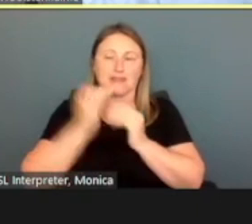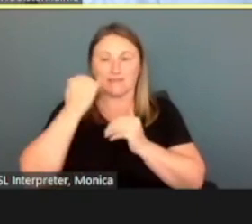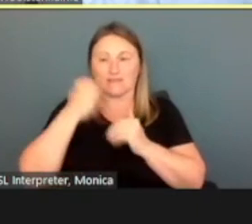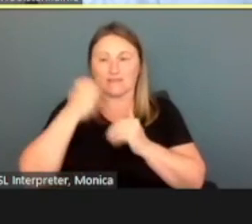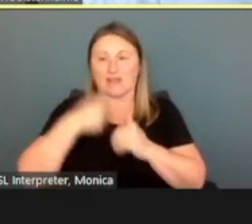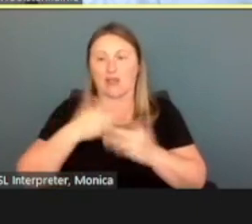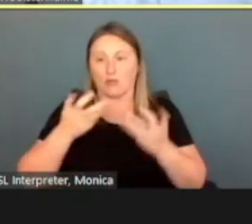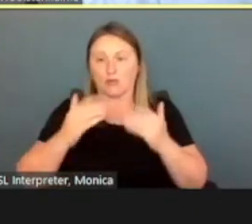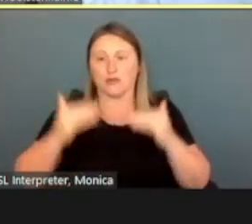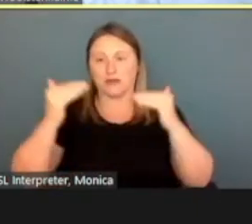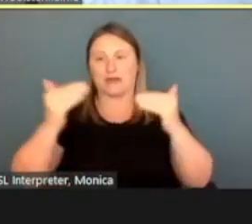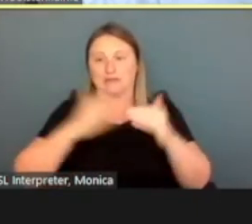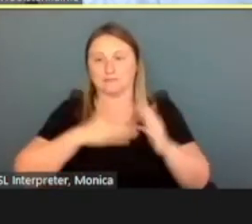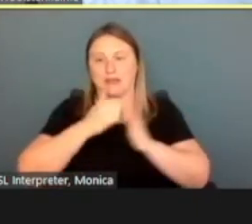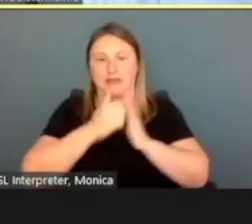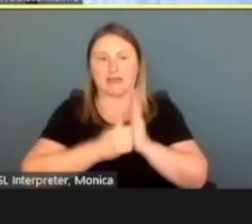So, here I'm gonna enter an SSN in.